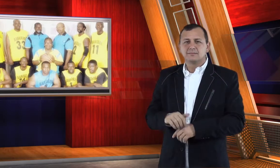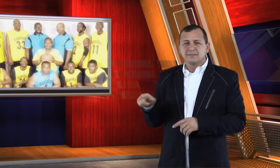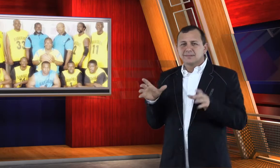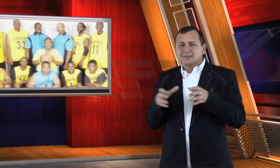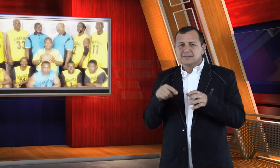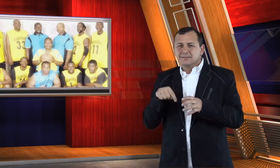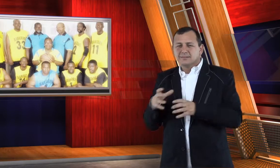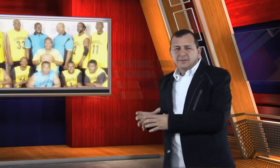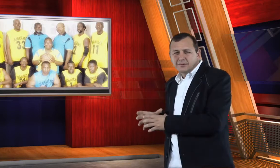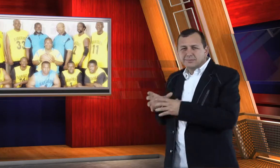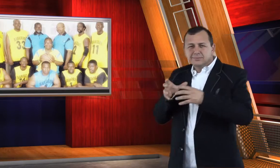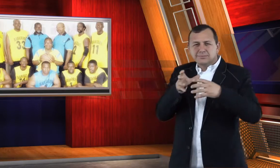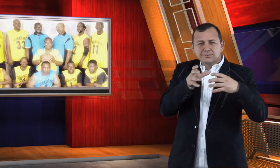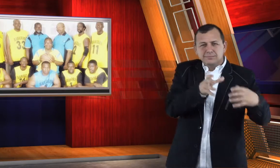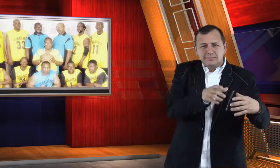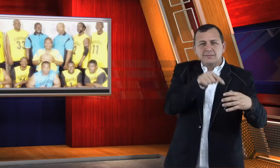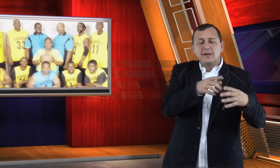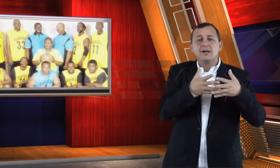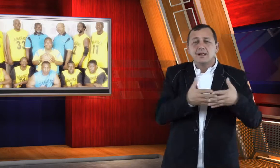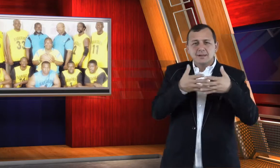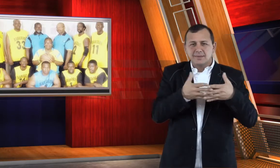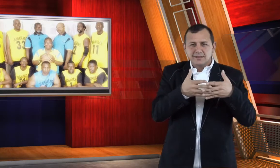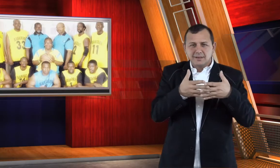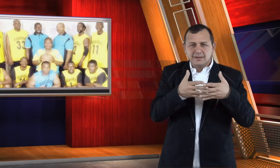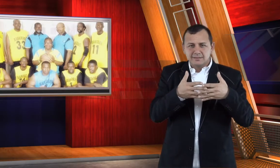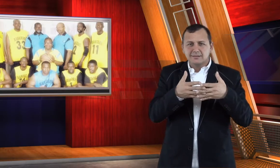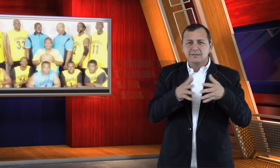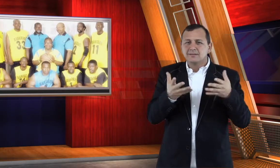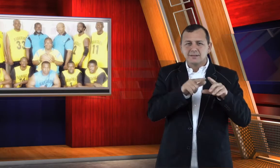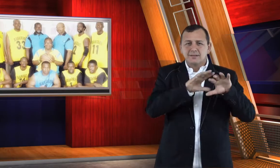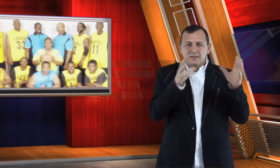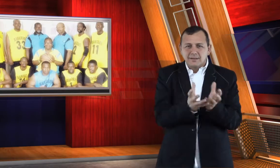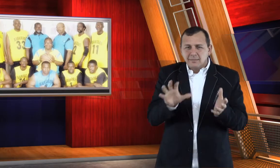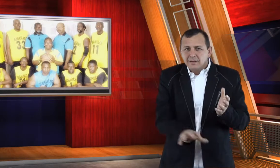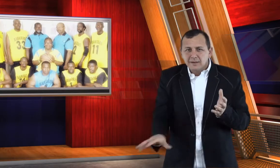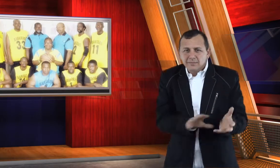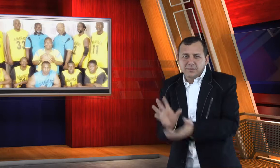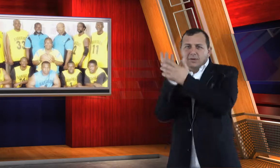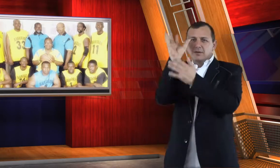a basketball team to the U.S. this spring